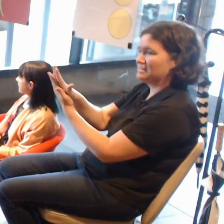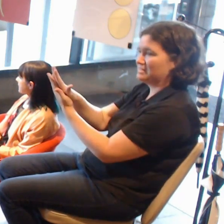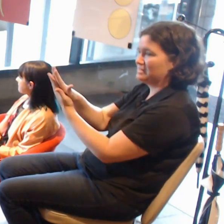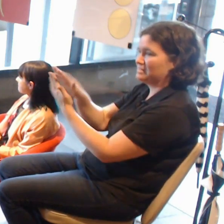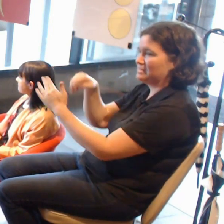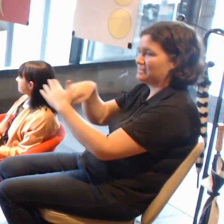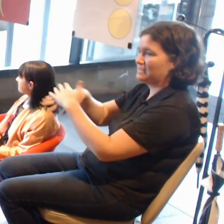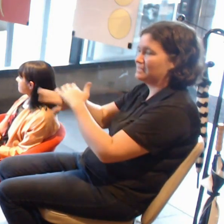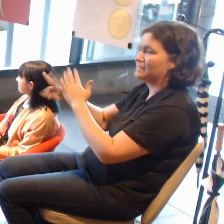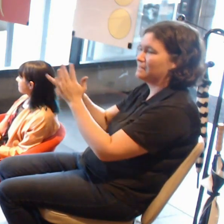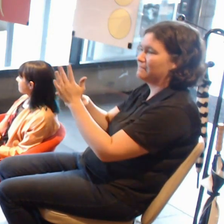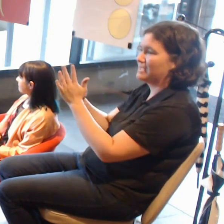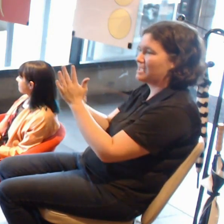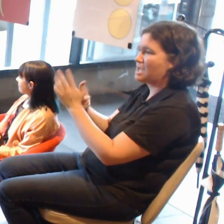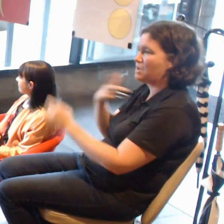has to be monitored everything time, every single submission.